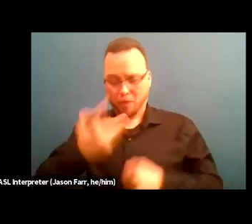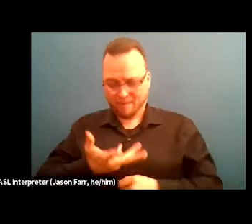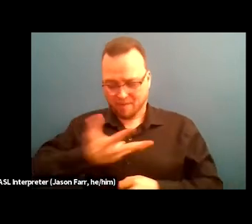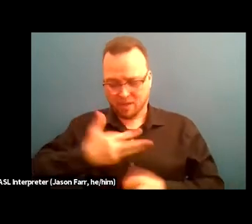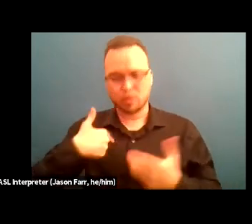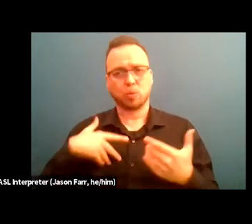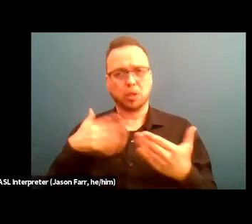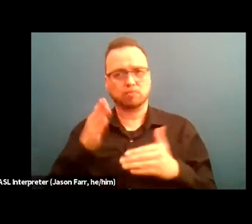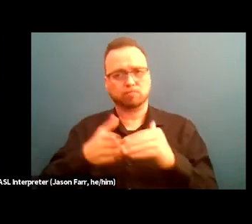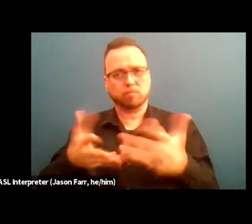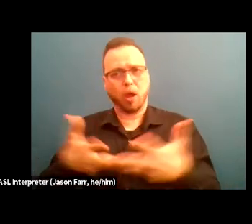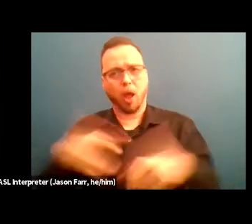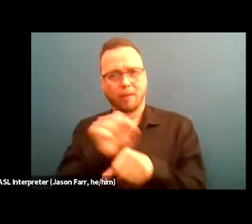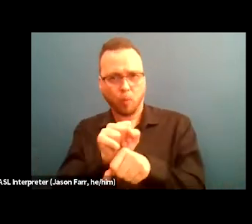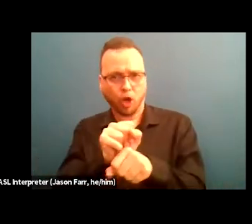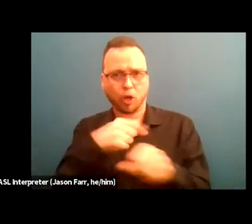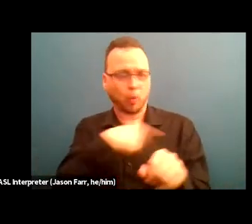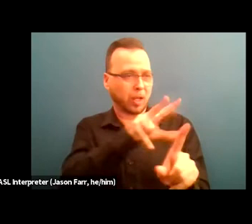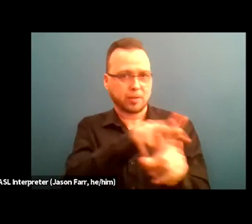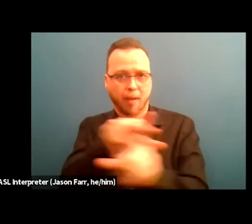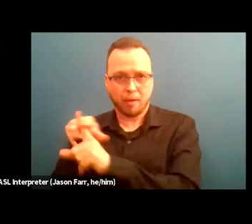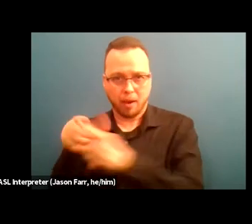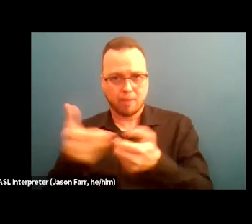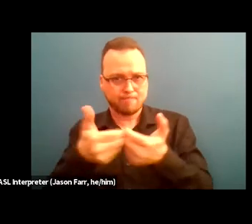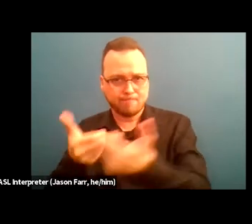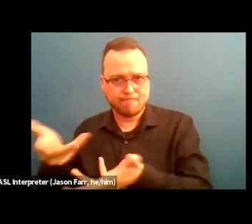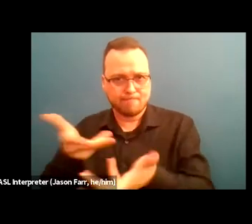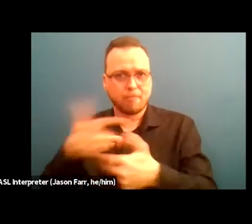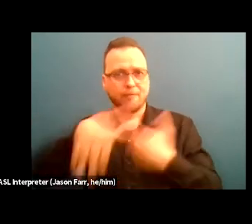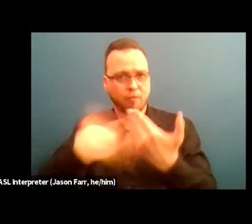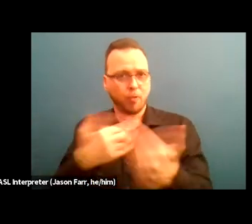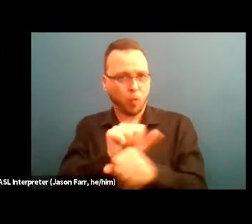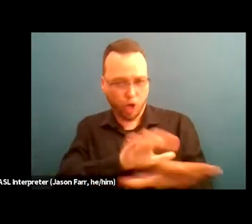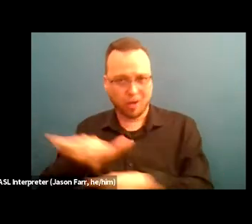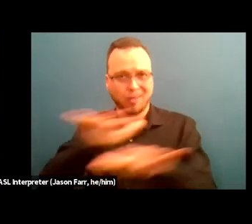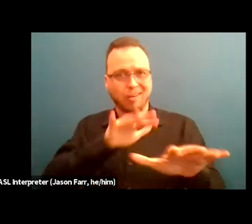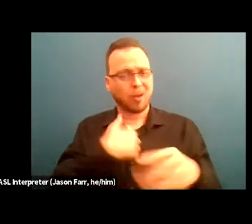We're able to get done what we need to get done, meet with the clients and work together, ultimately for their benefit.